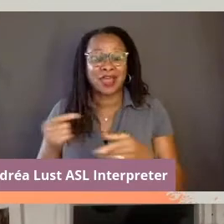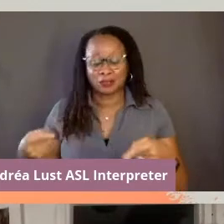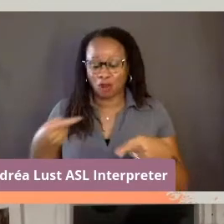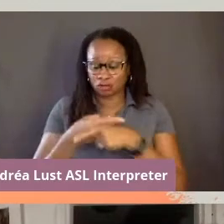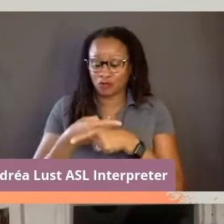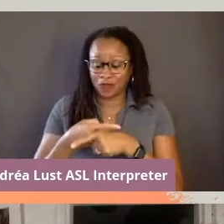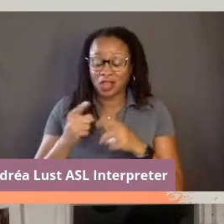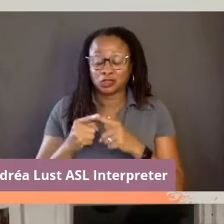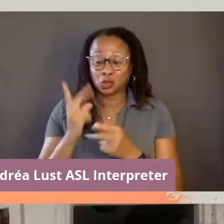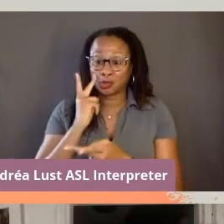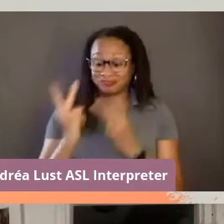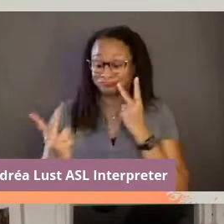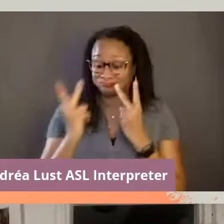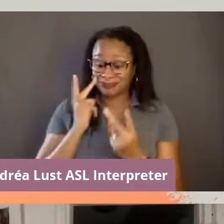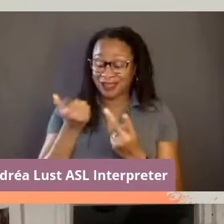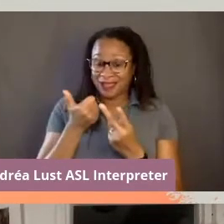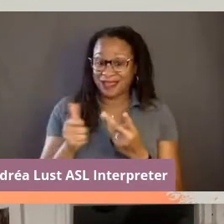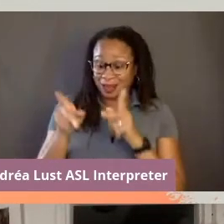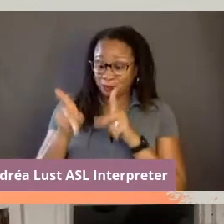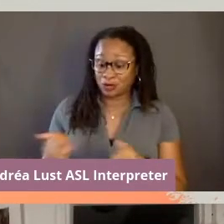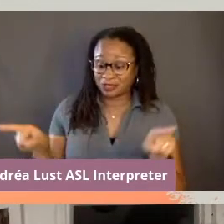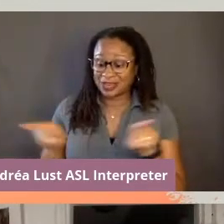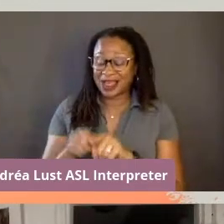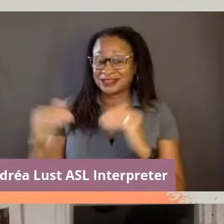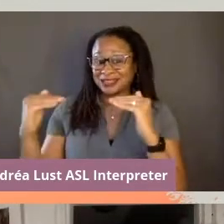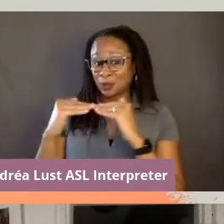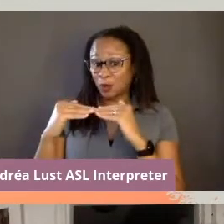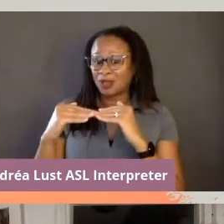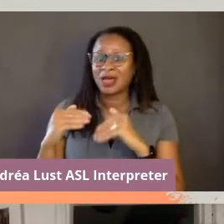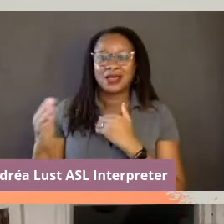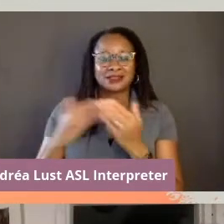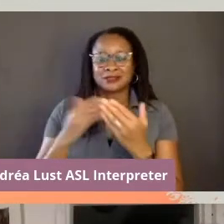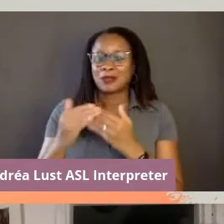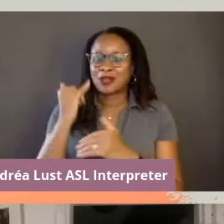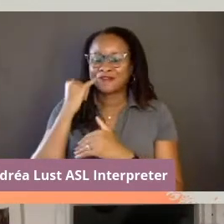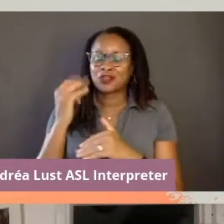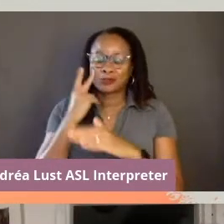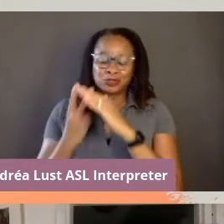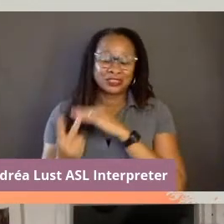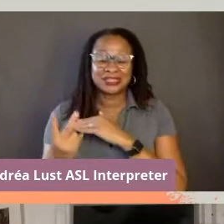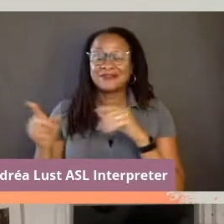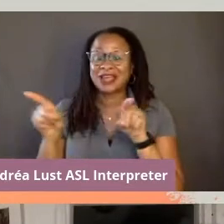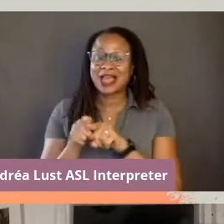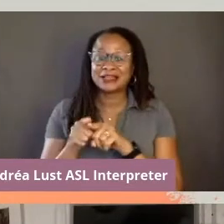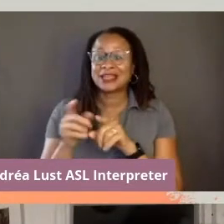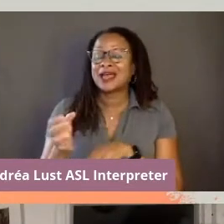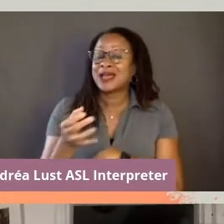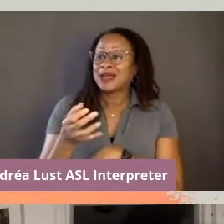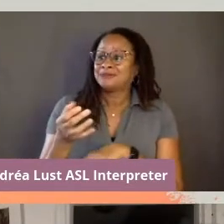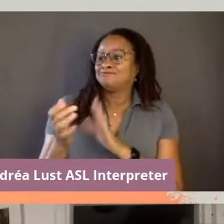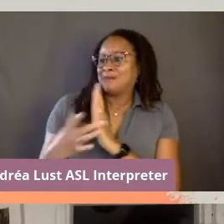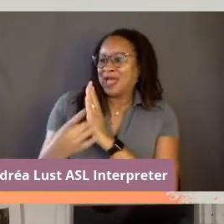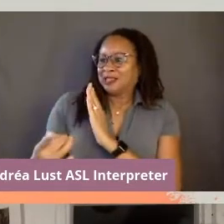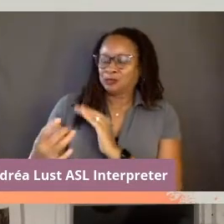to look at any given person as an equal, whether they're perceived of as an expert on a topic, whether they be our grandmother,